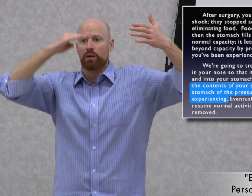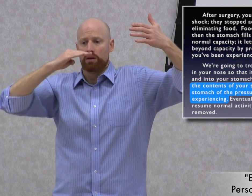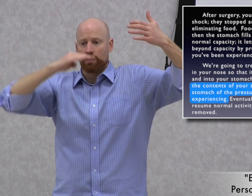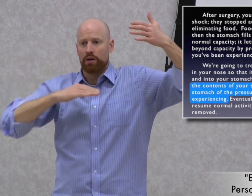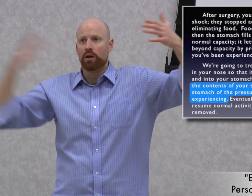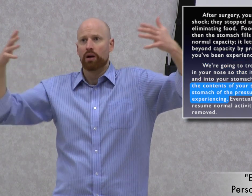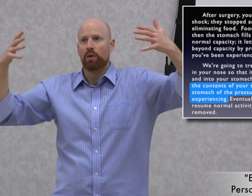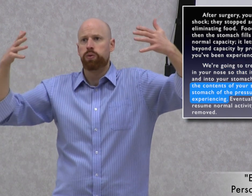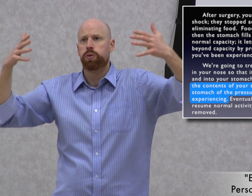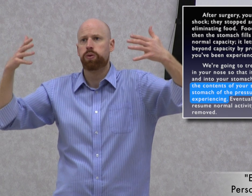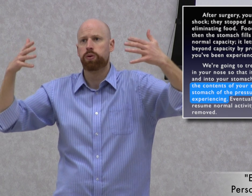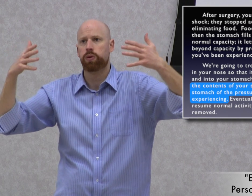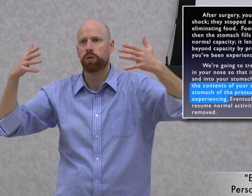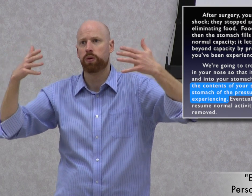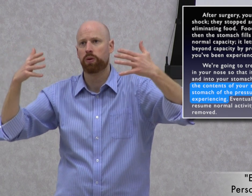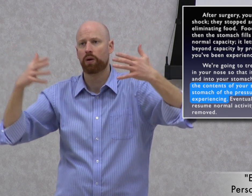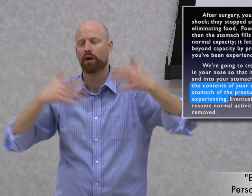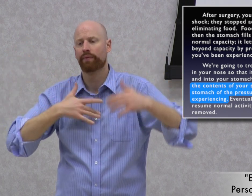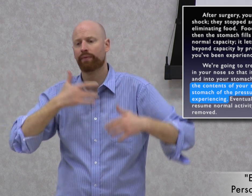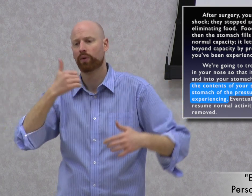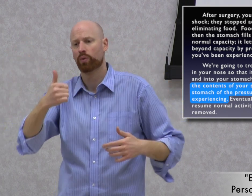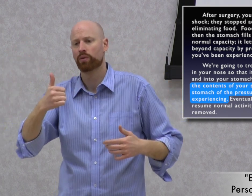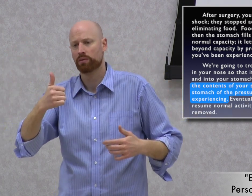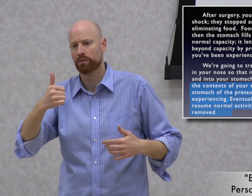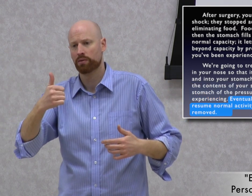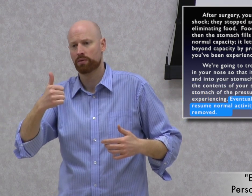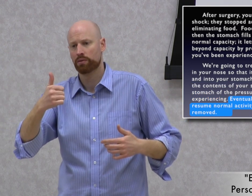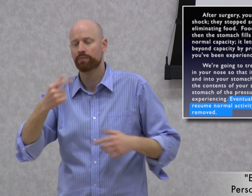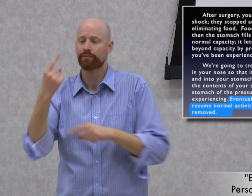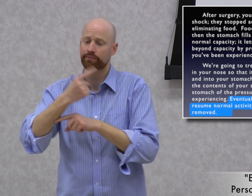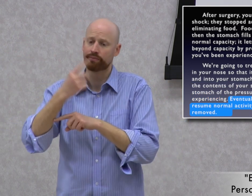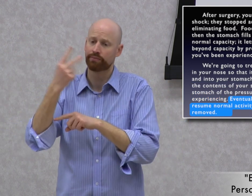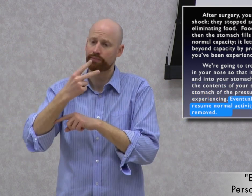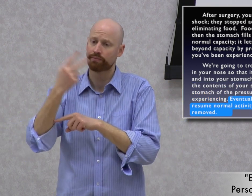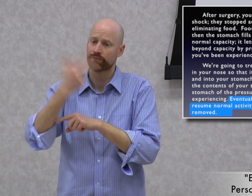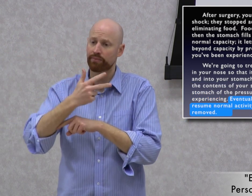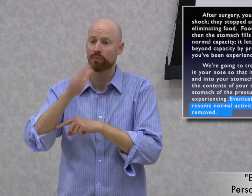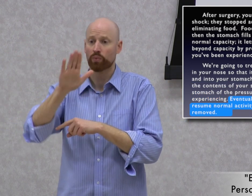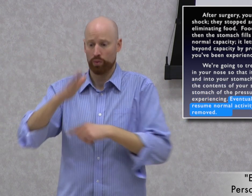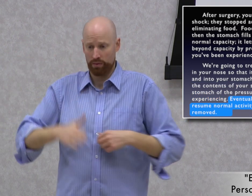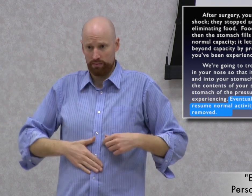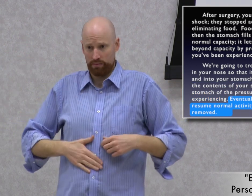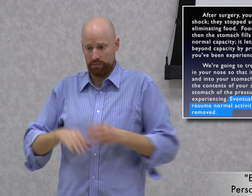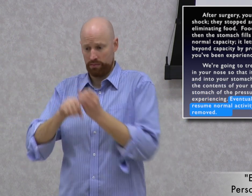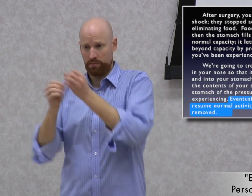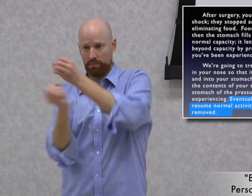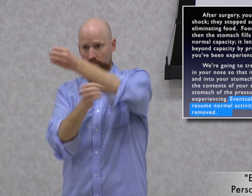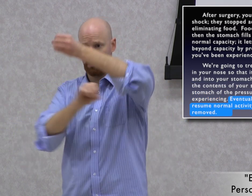[depiction of the stomach’s perspective]